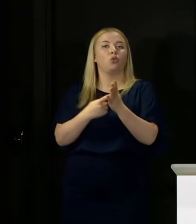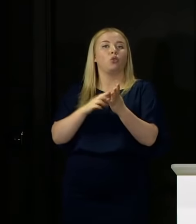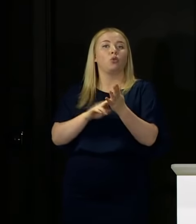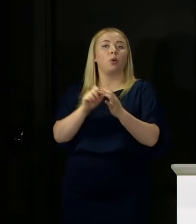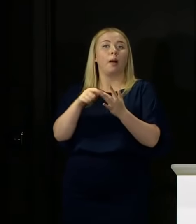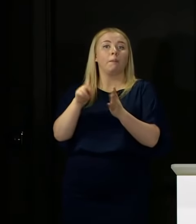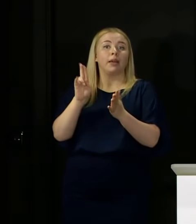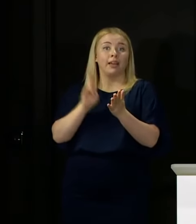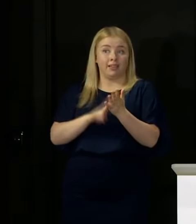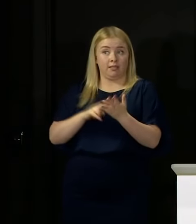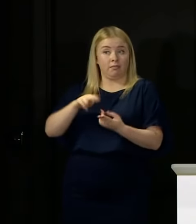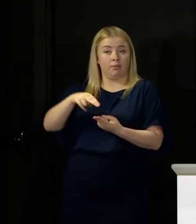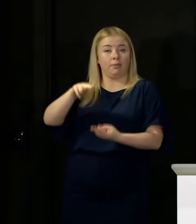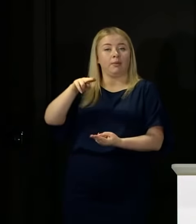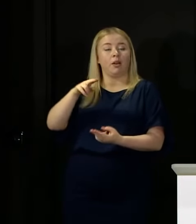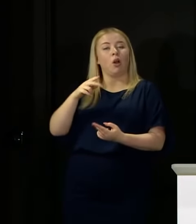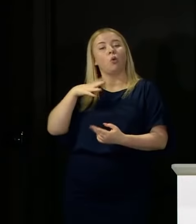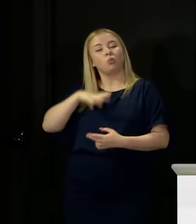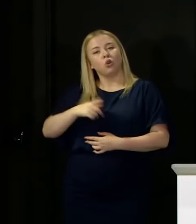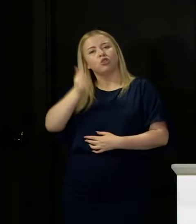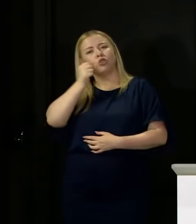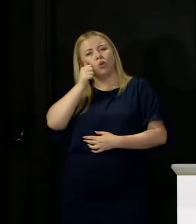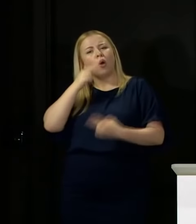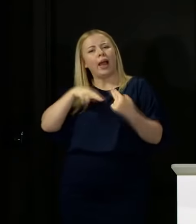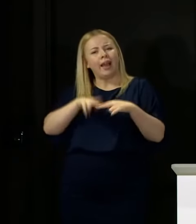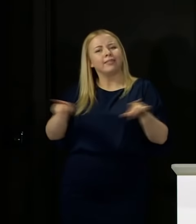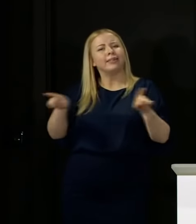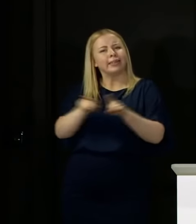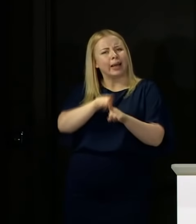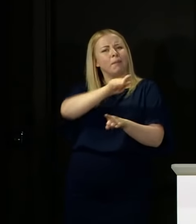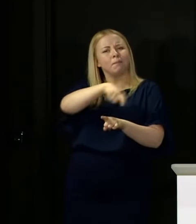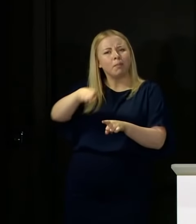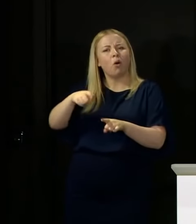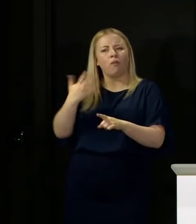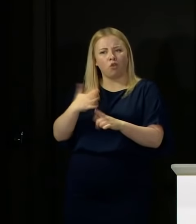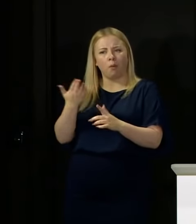these cases are already included in the 27, or whether there are new cases here.